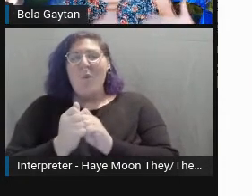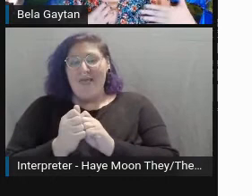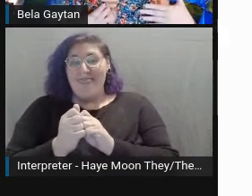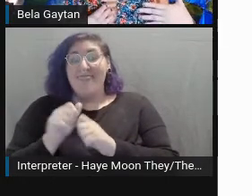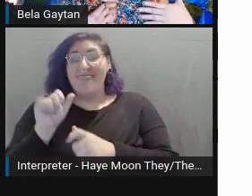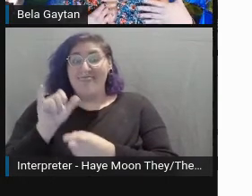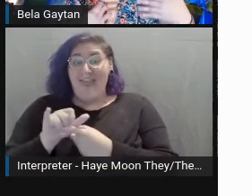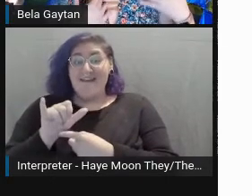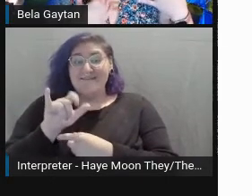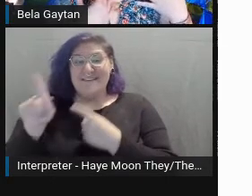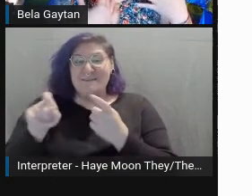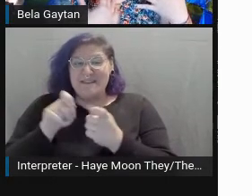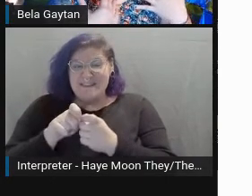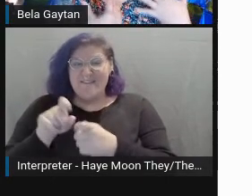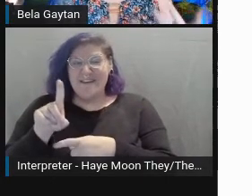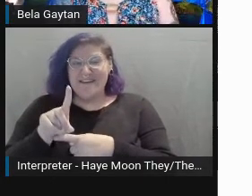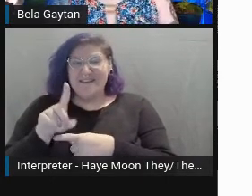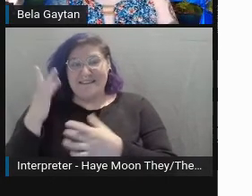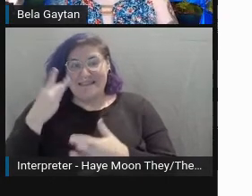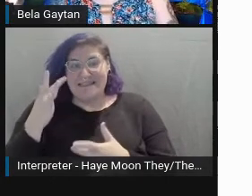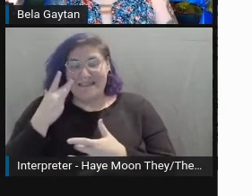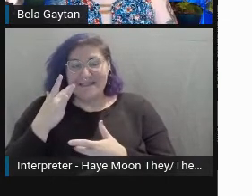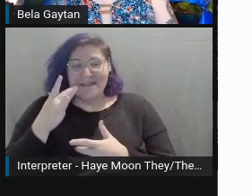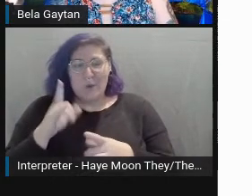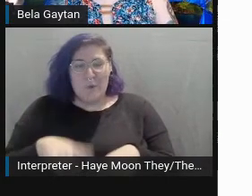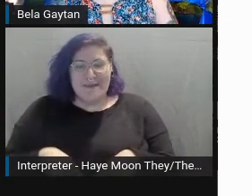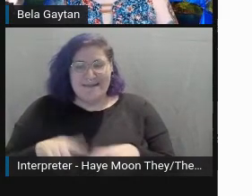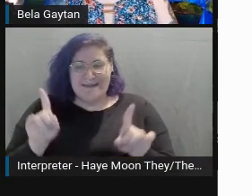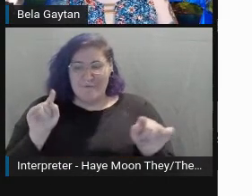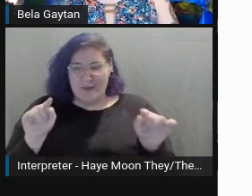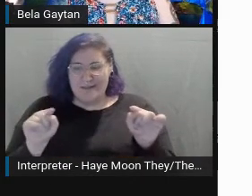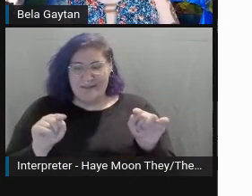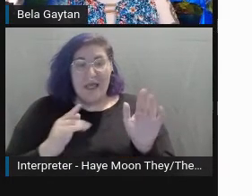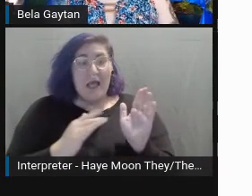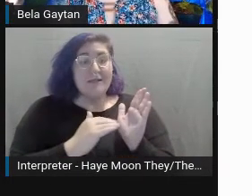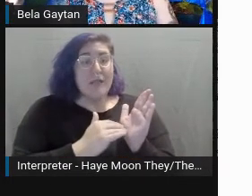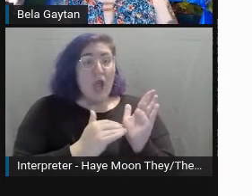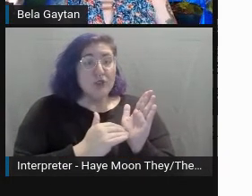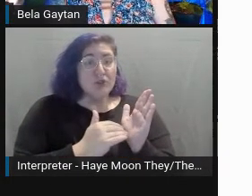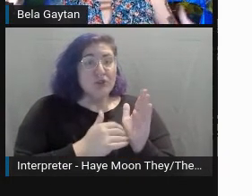Medical professional is going by training alone, they're going